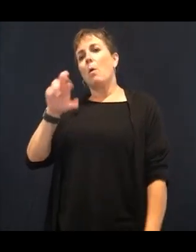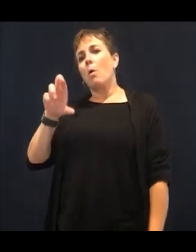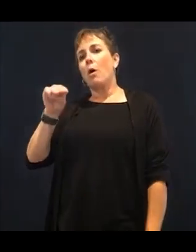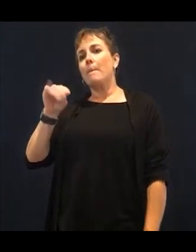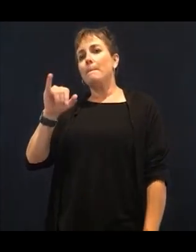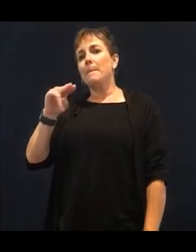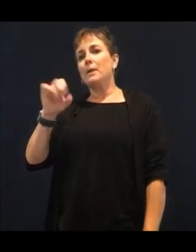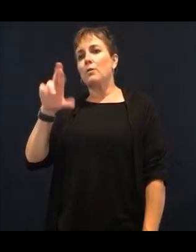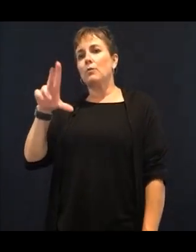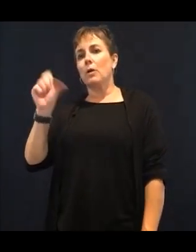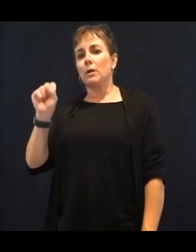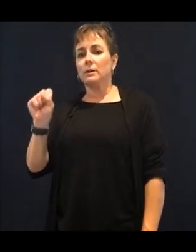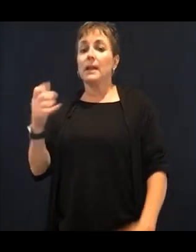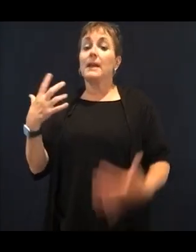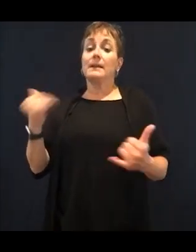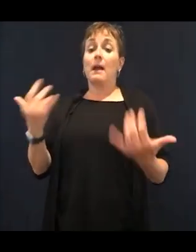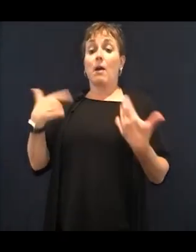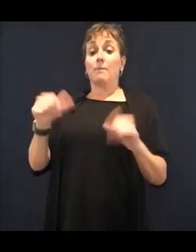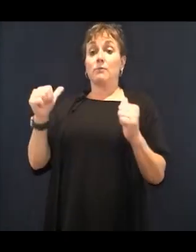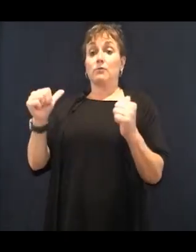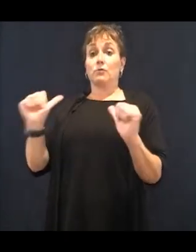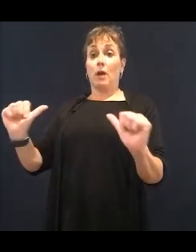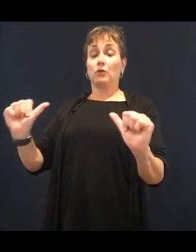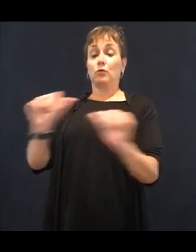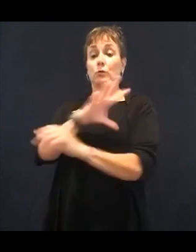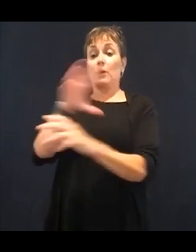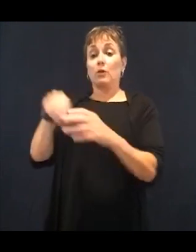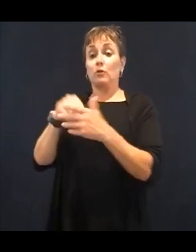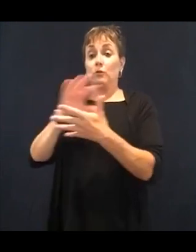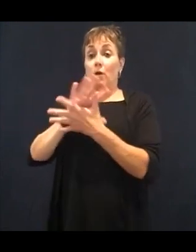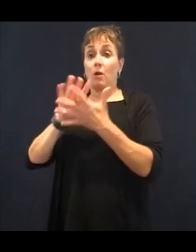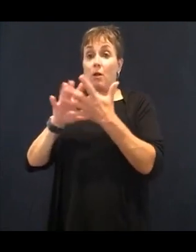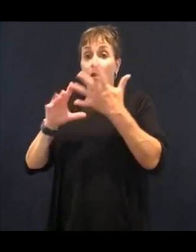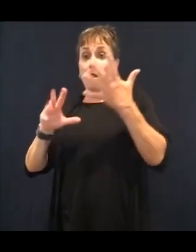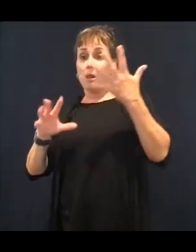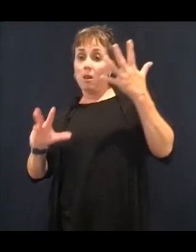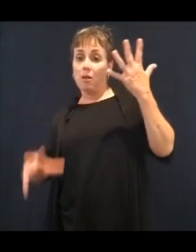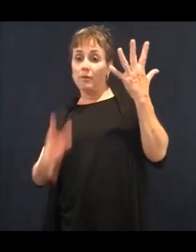Healthy Eating. But I'm also going to give you some general information